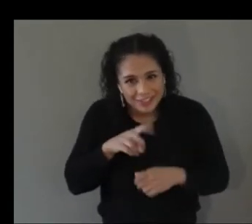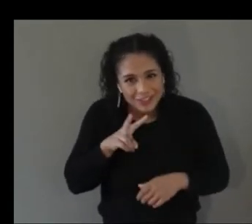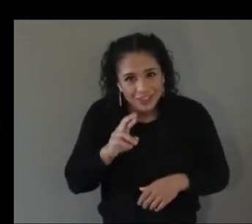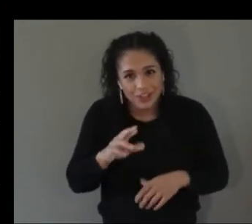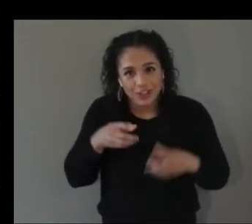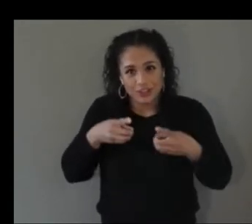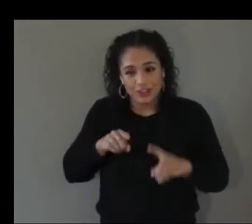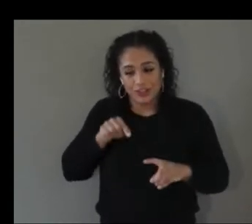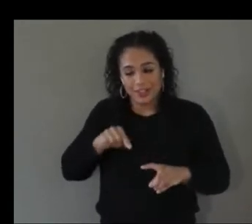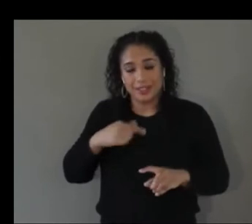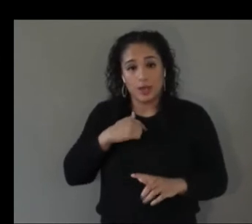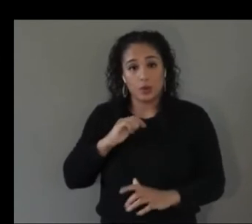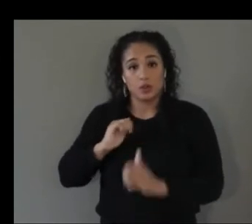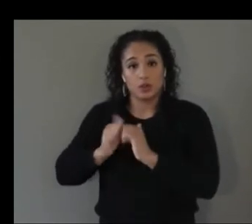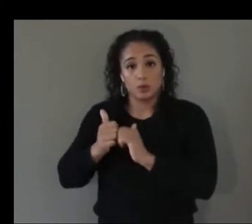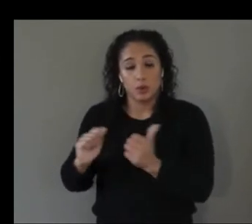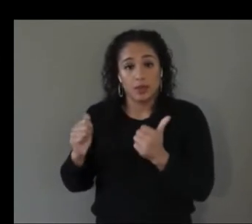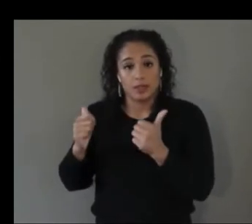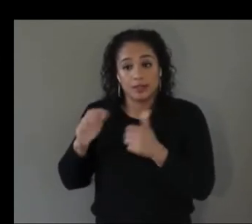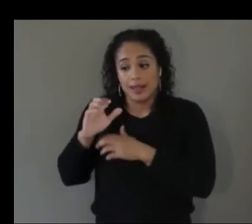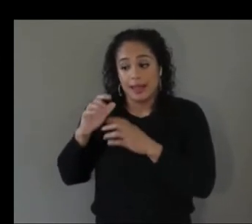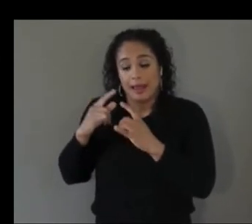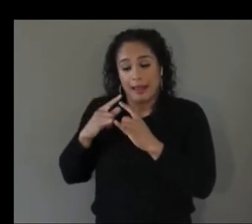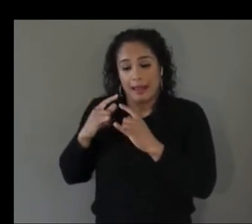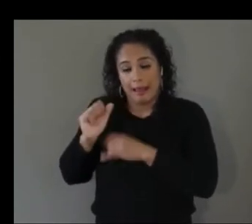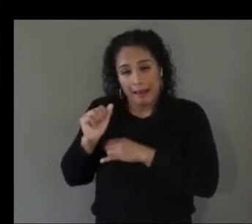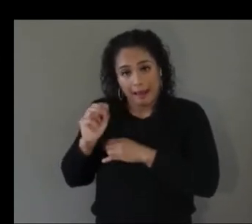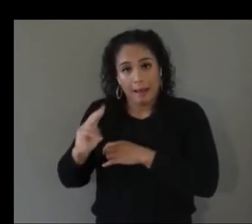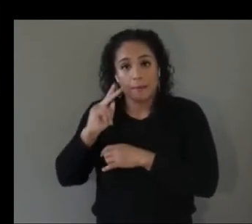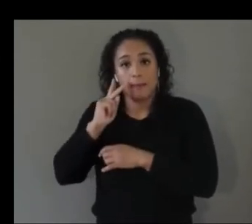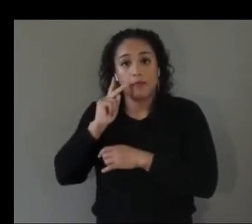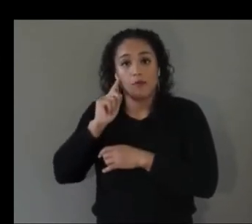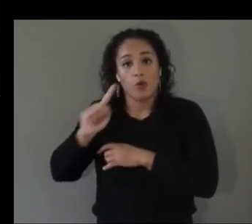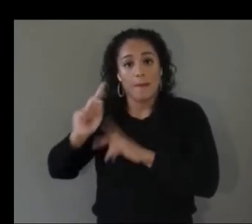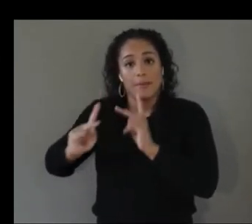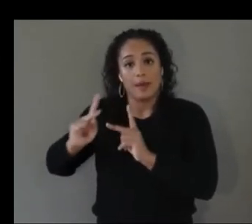for people with visual impairments and i noticed this game people were playing called showdown